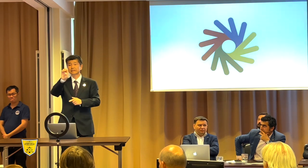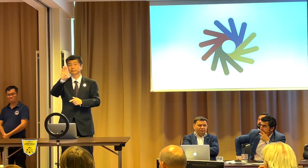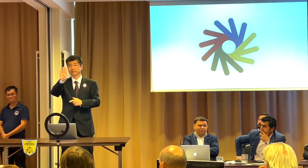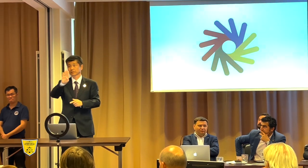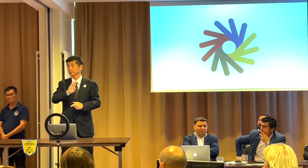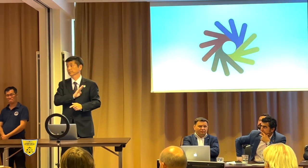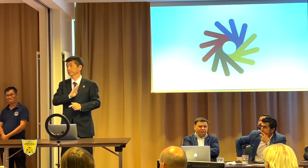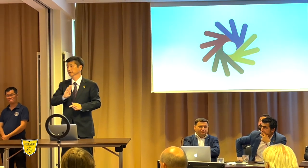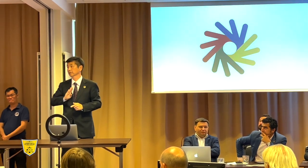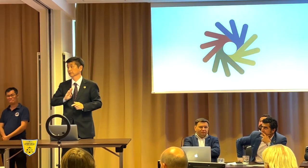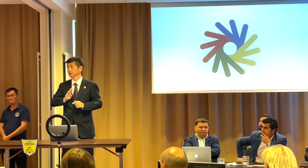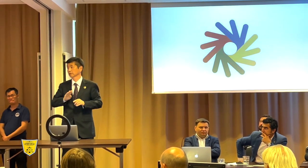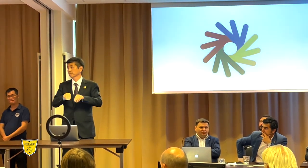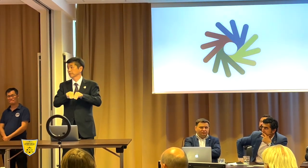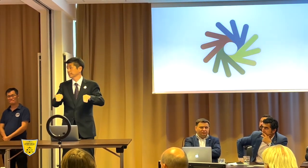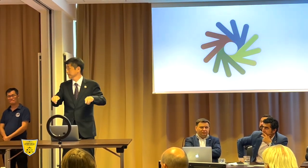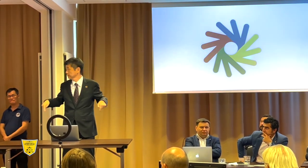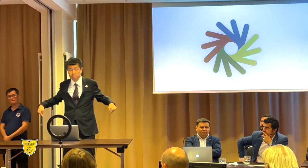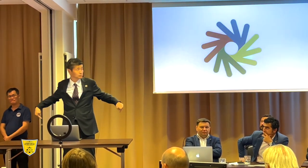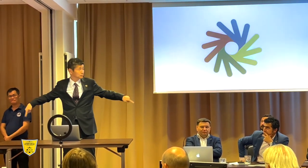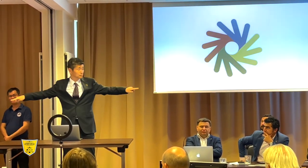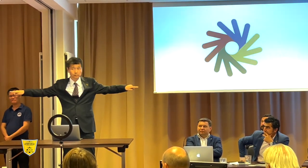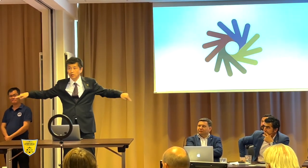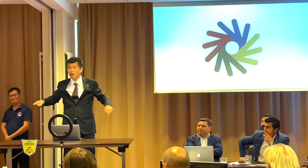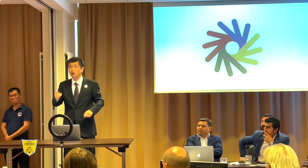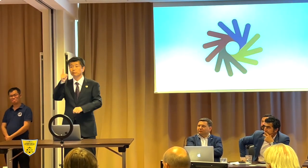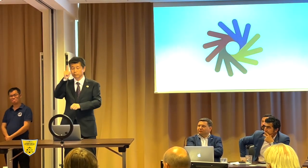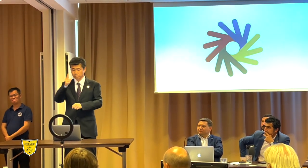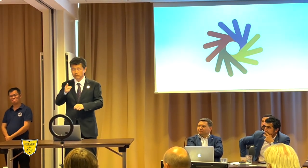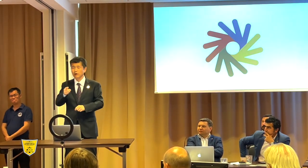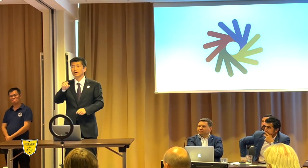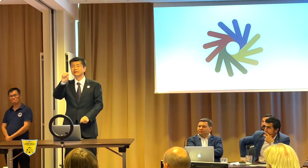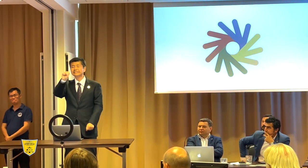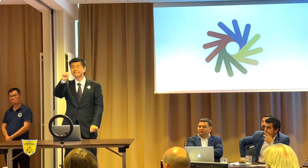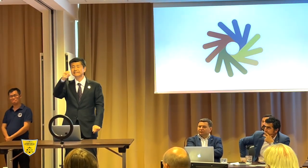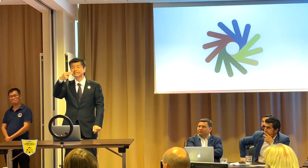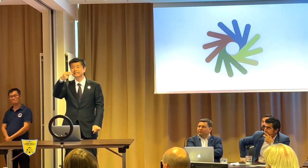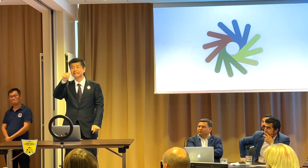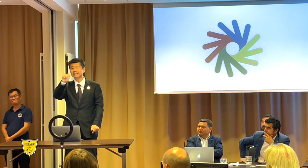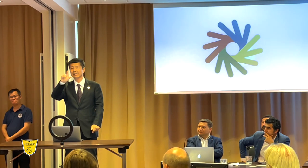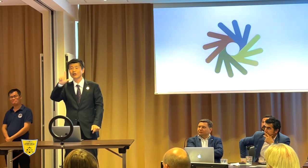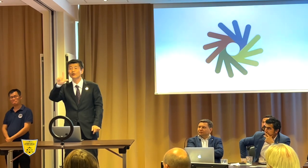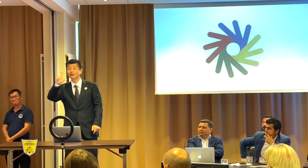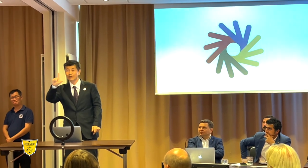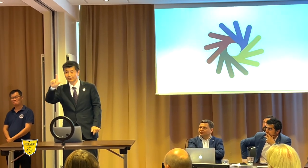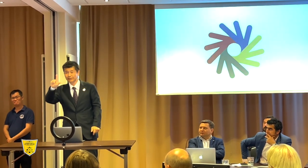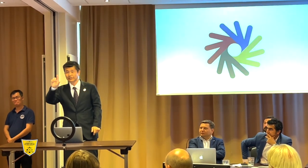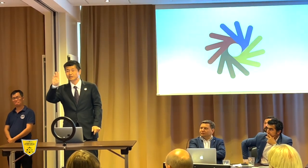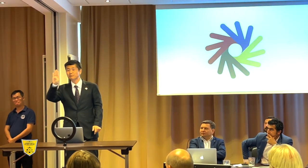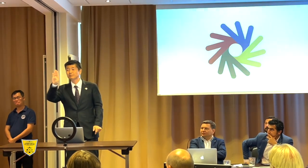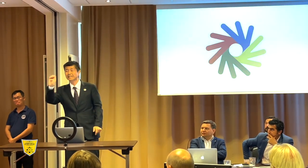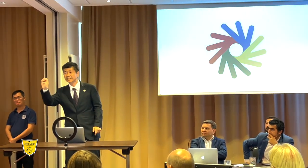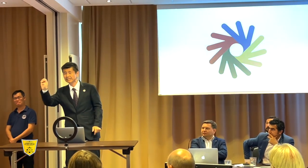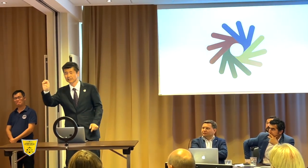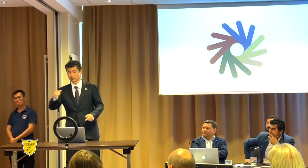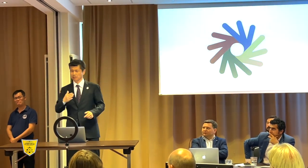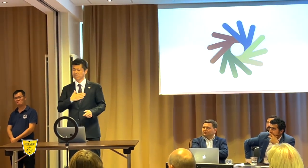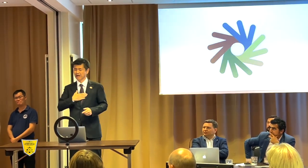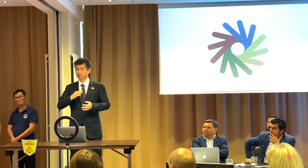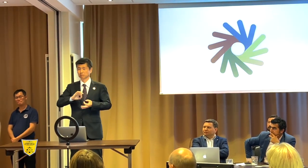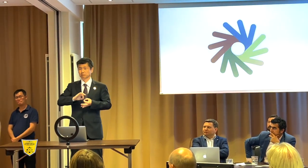for the Executive Board, women shall, as I interpret it,